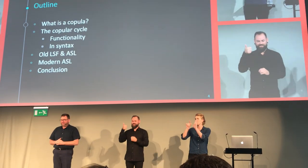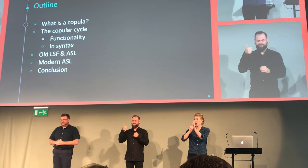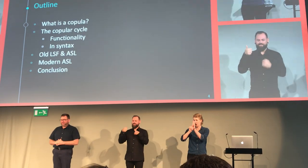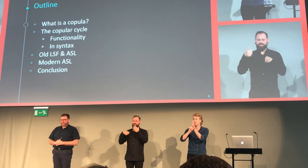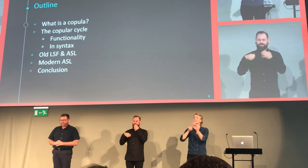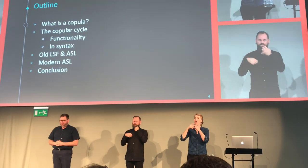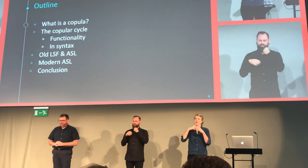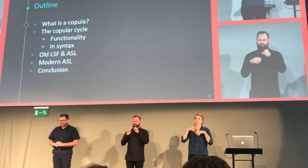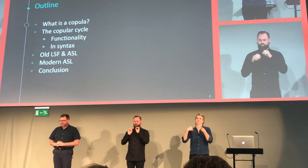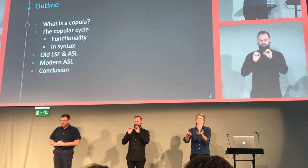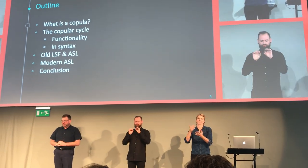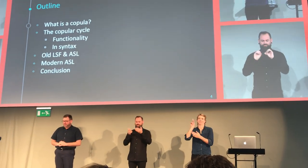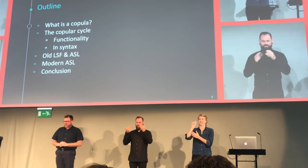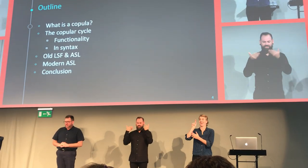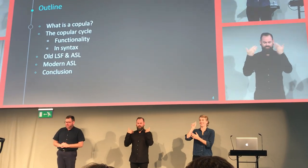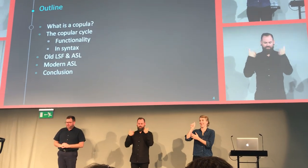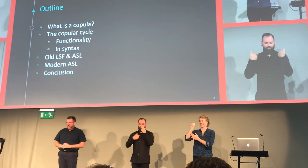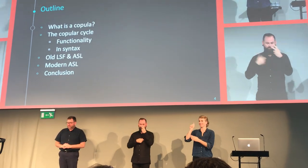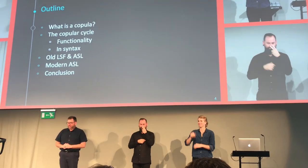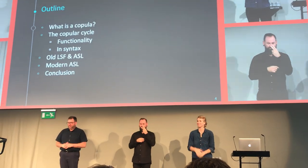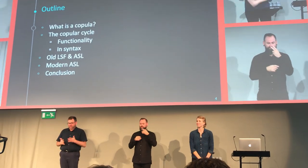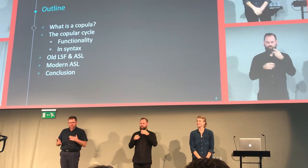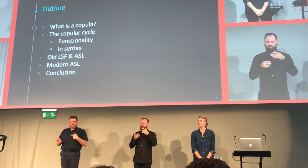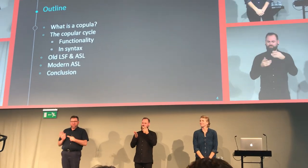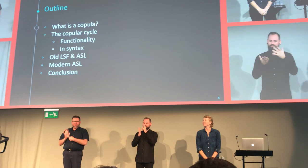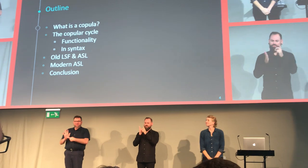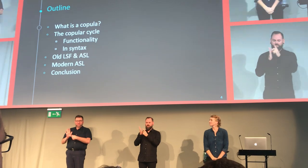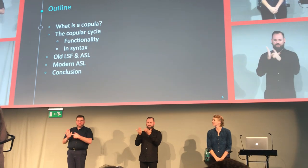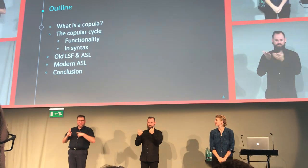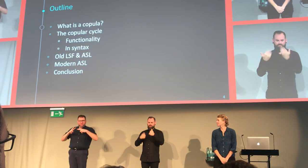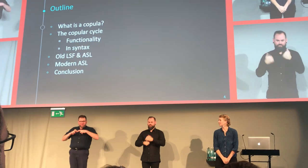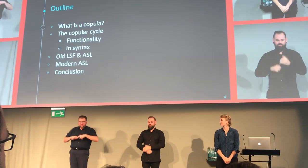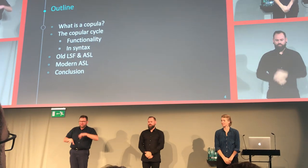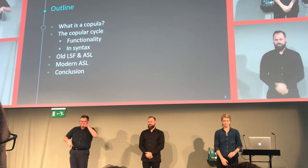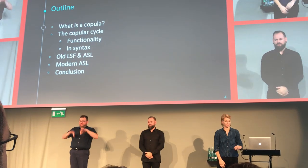First of all, I would like to give you some background information before I provide the data.